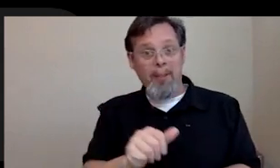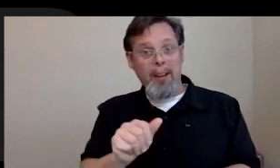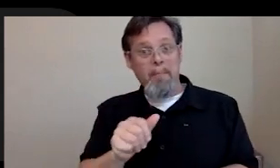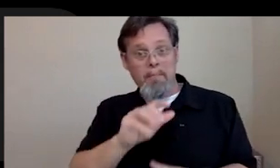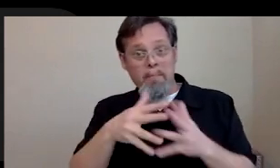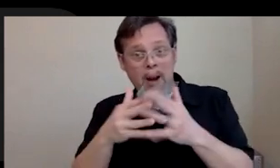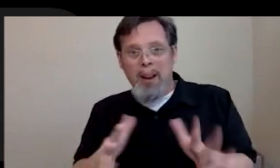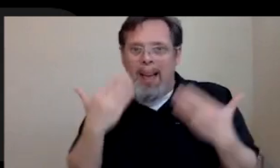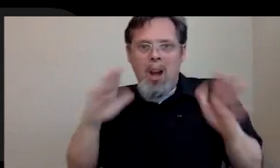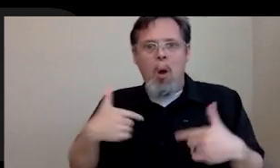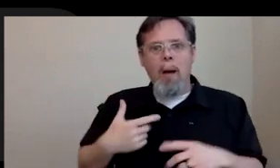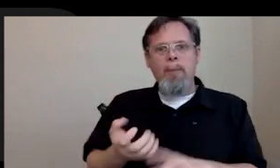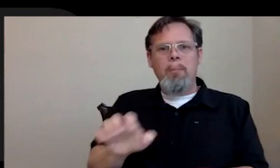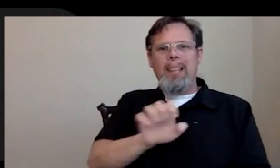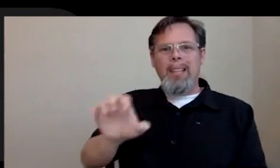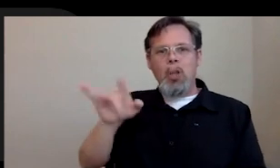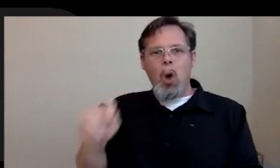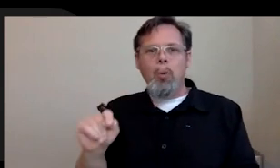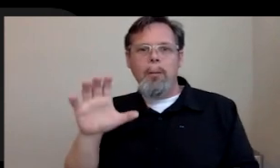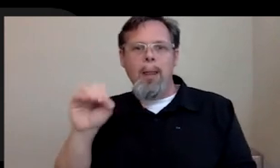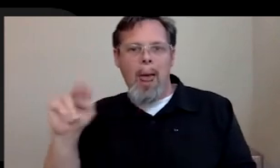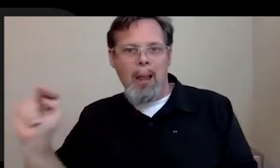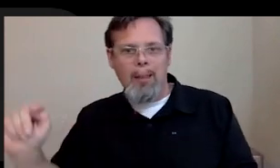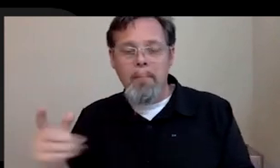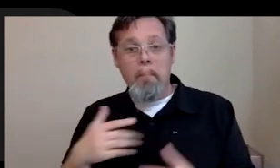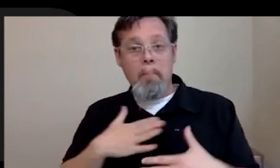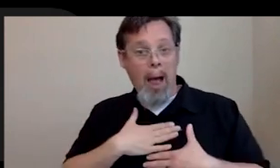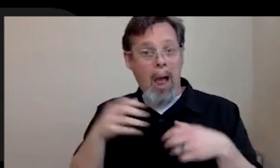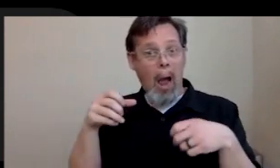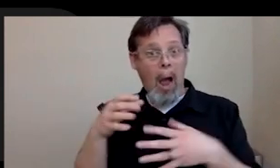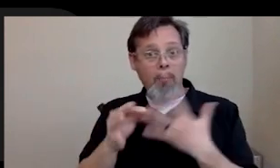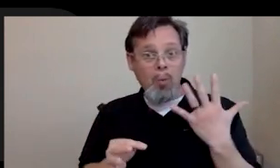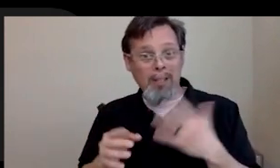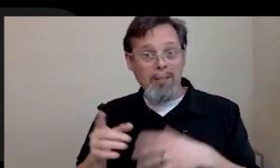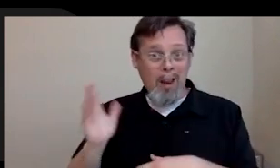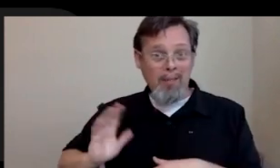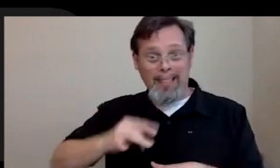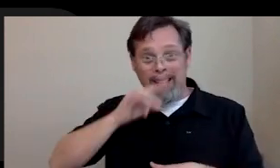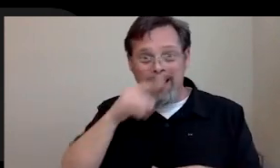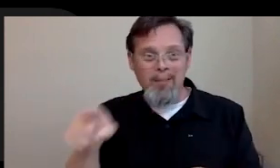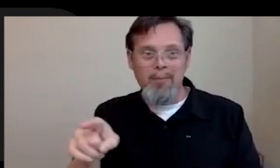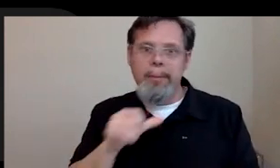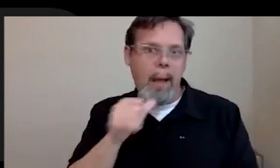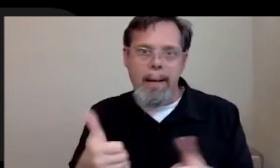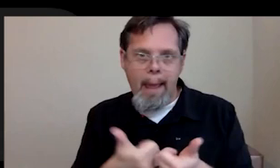East Coast, inner city Connecticut. My opportunities at a time when I was a kid or there was not a game, I didn't even know that this was a